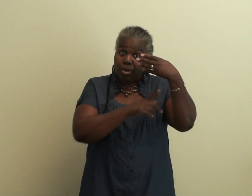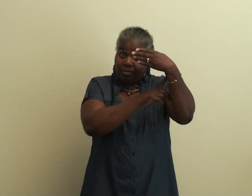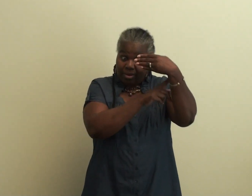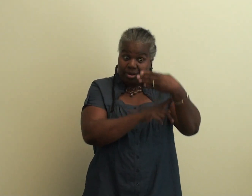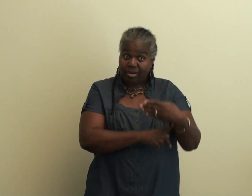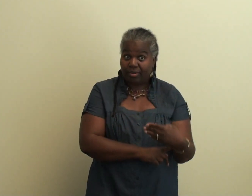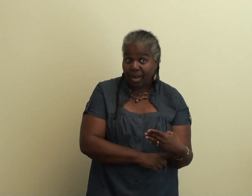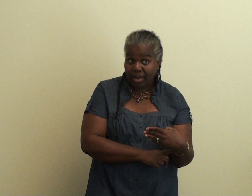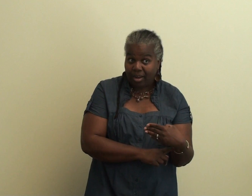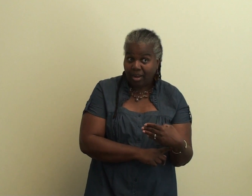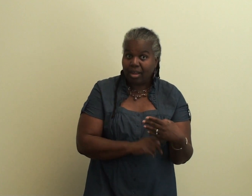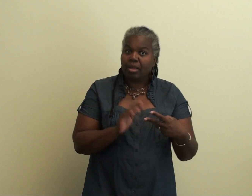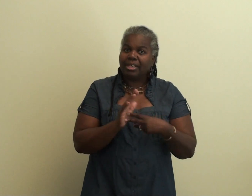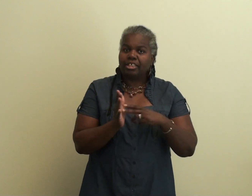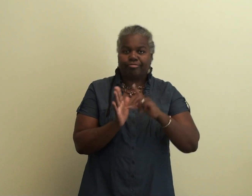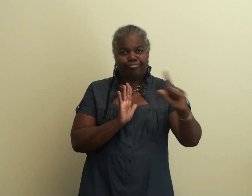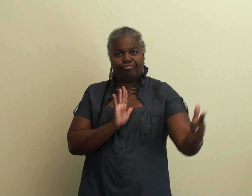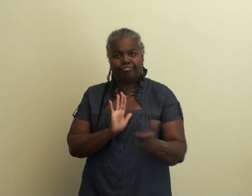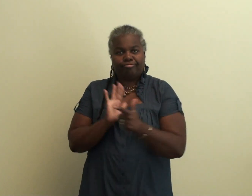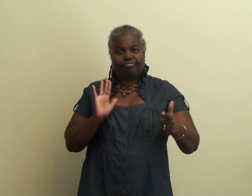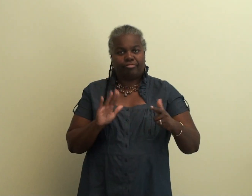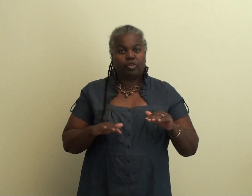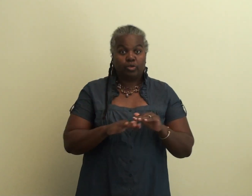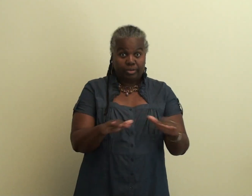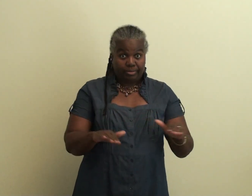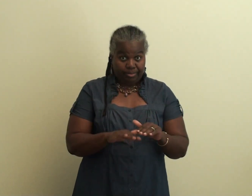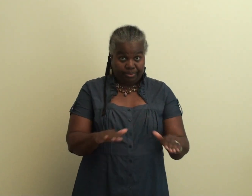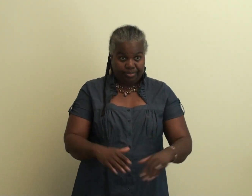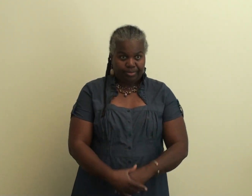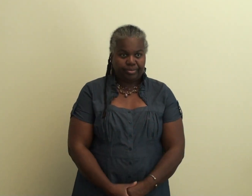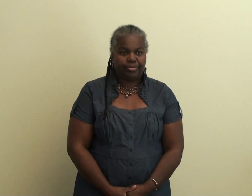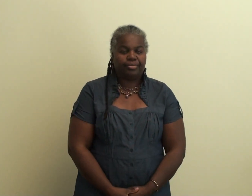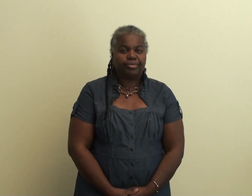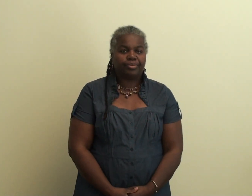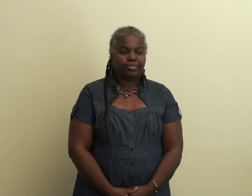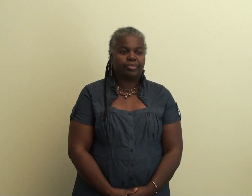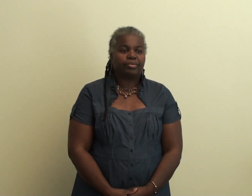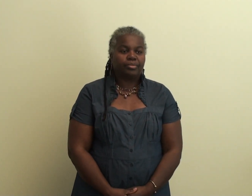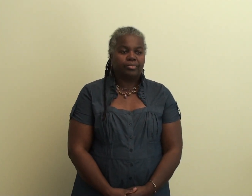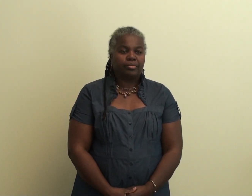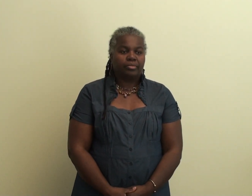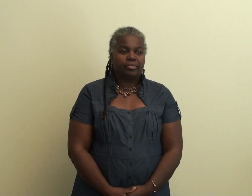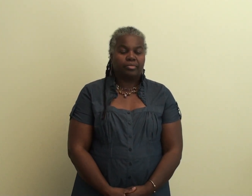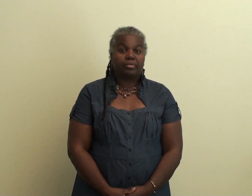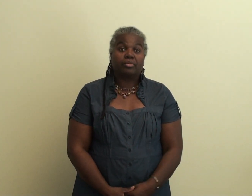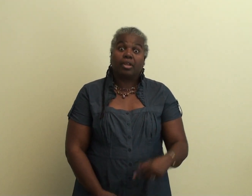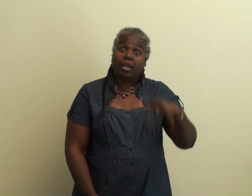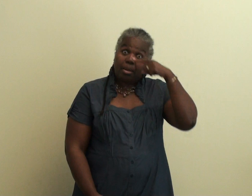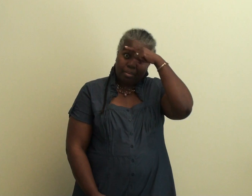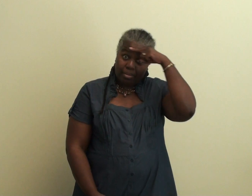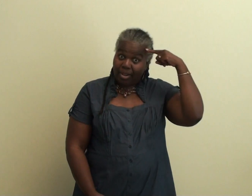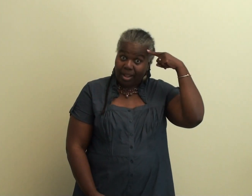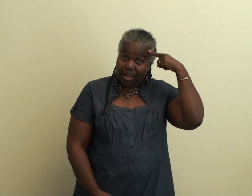If there are double red warning flags that means that swimming is not allowed.